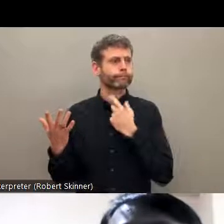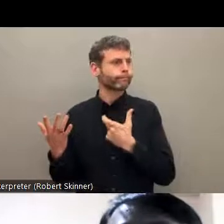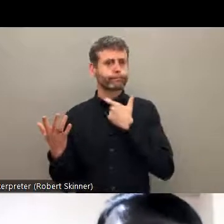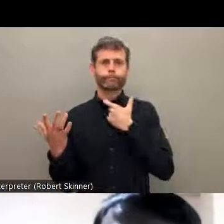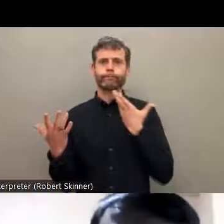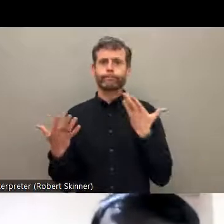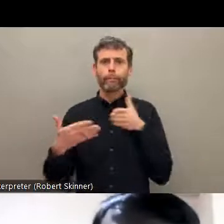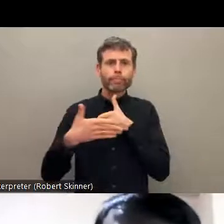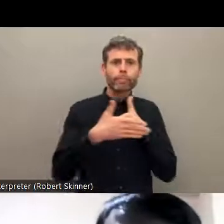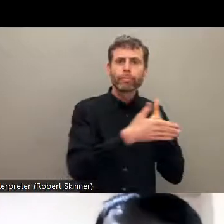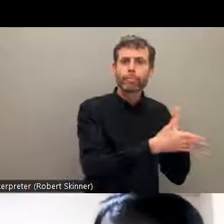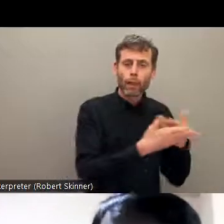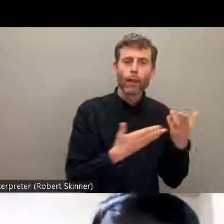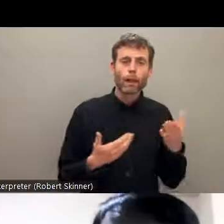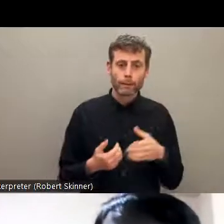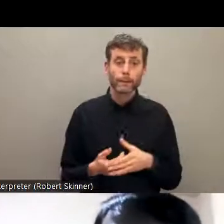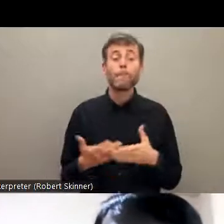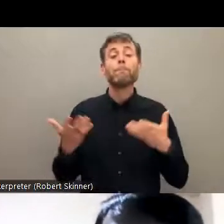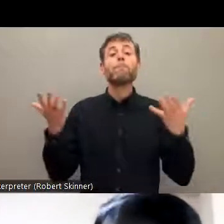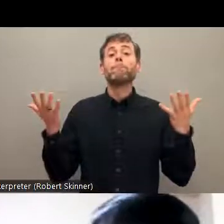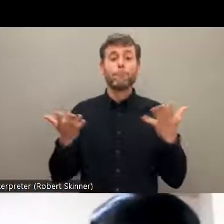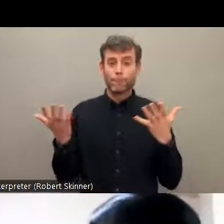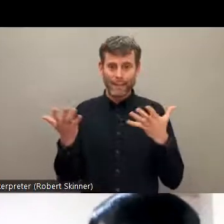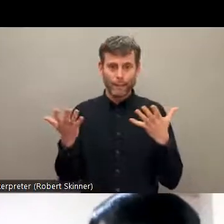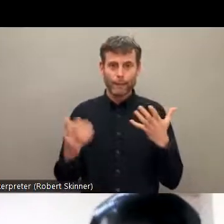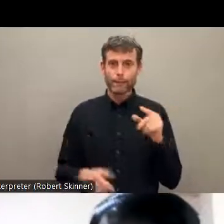the Dalit with disabilities are hugely neglected by